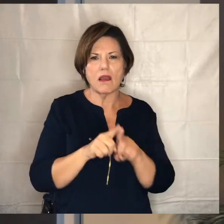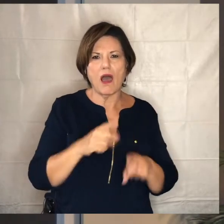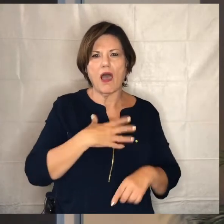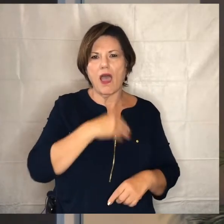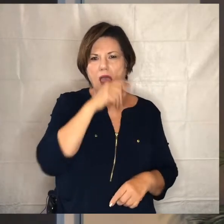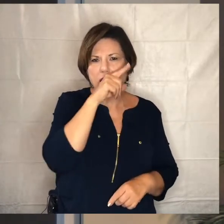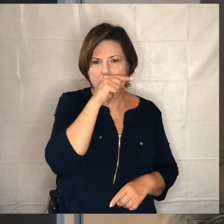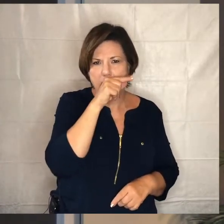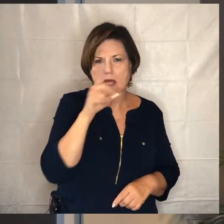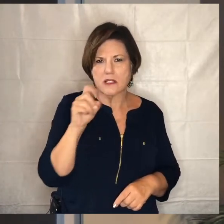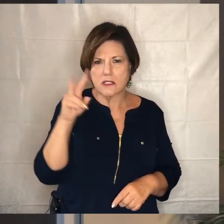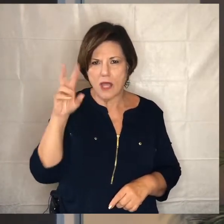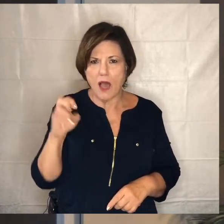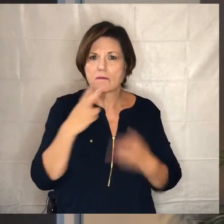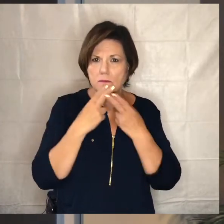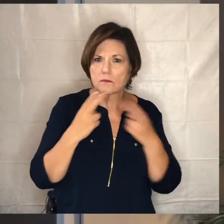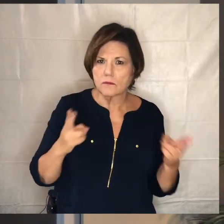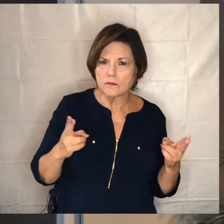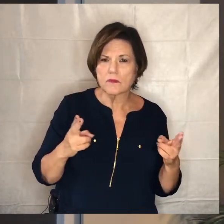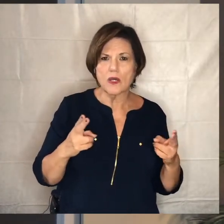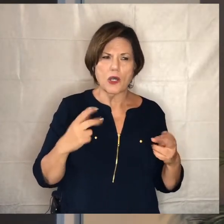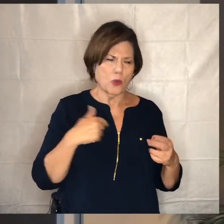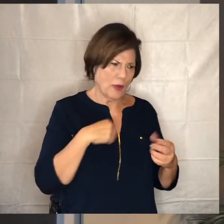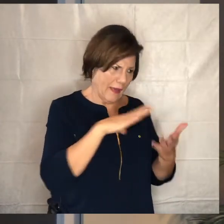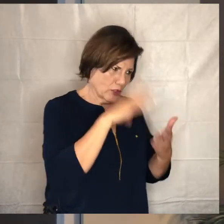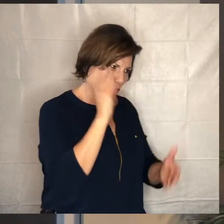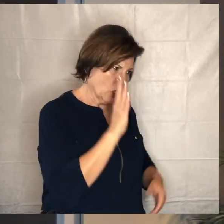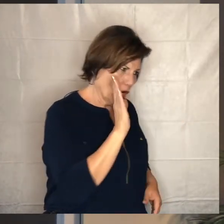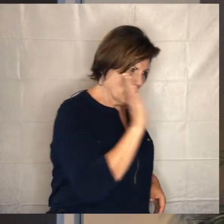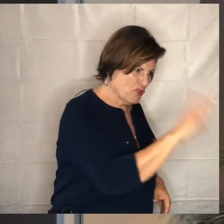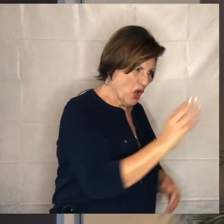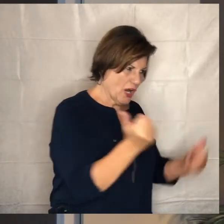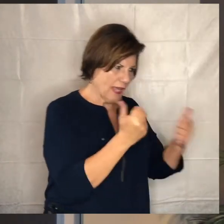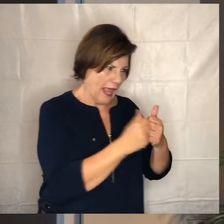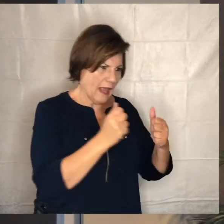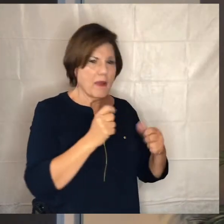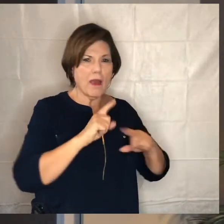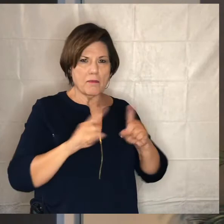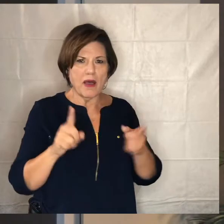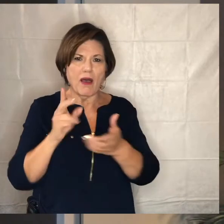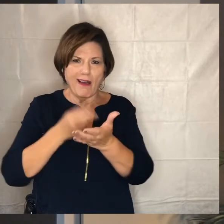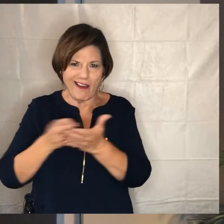we have to learn their game so well that we beat it that beat them at it